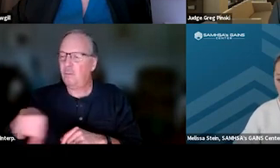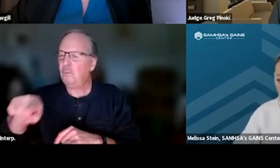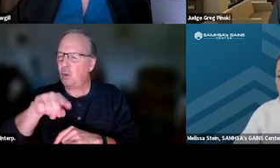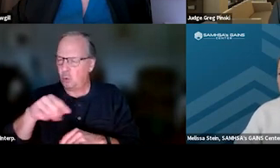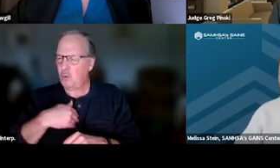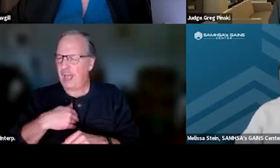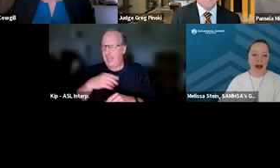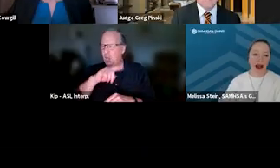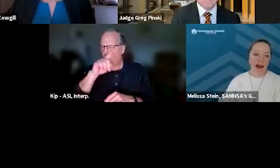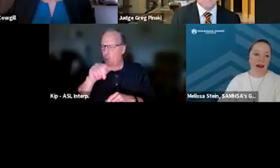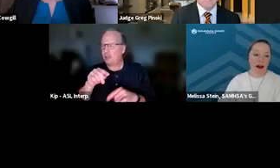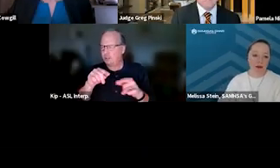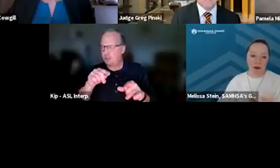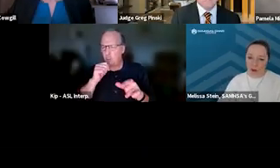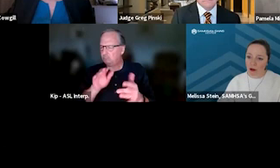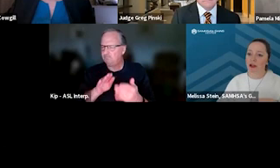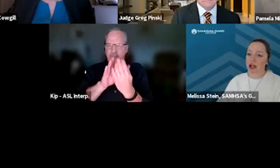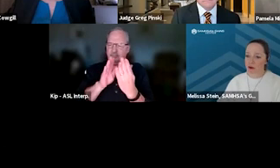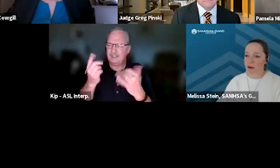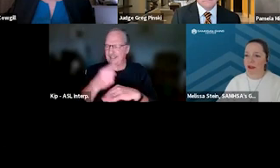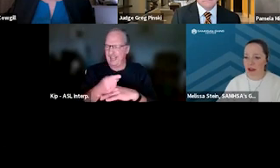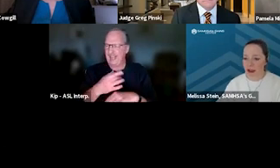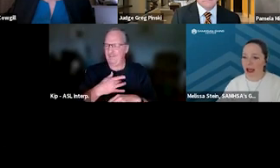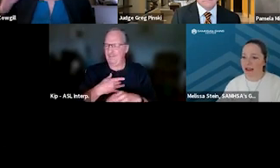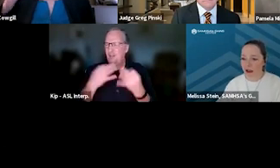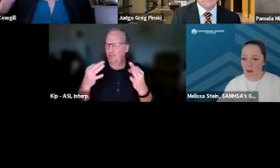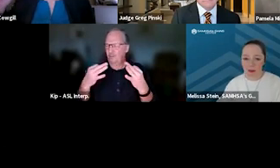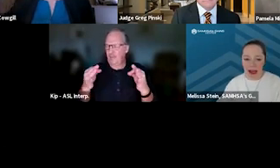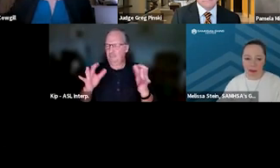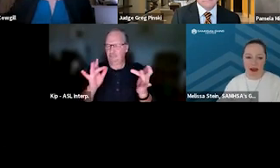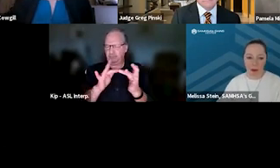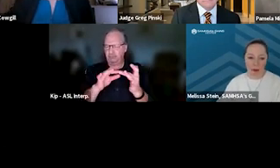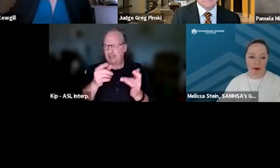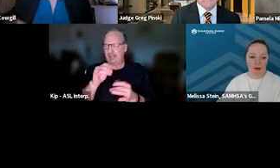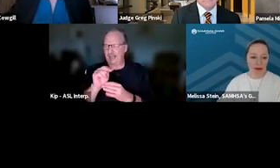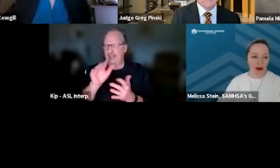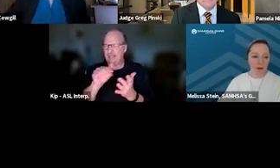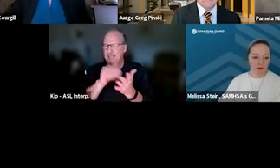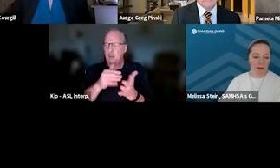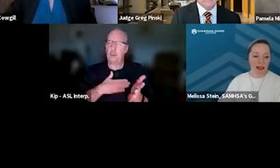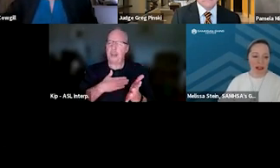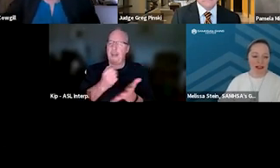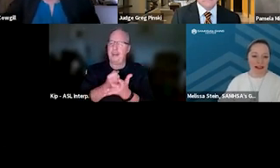that weren't addressed today, feel free to reach out to us here at the GAINS Center, we'd be happy to help you out to find more information.